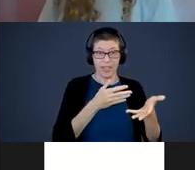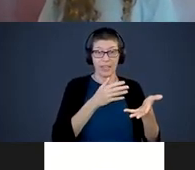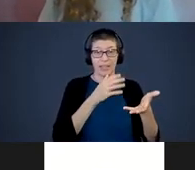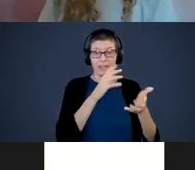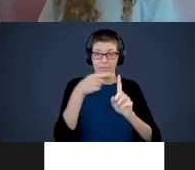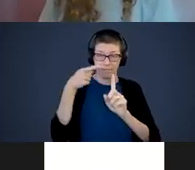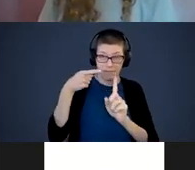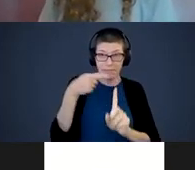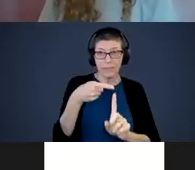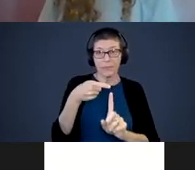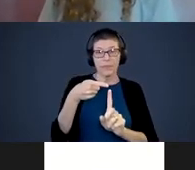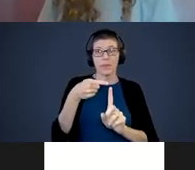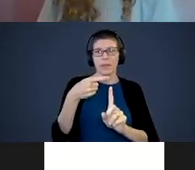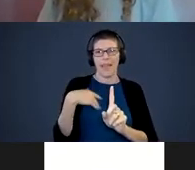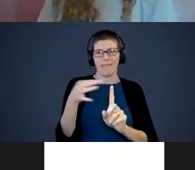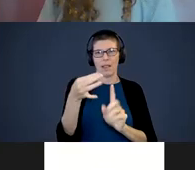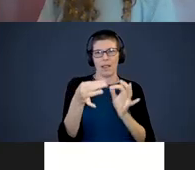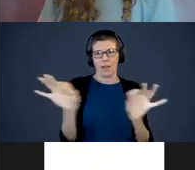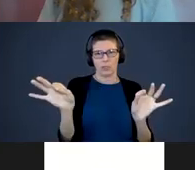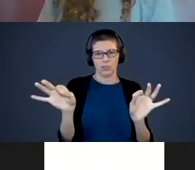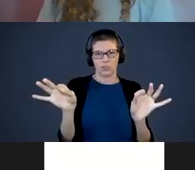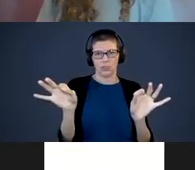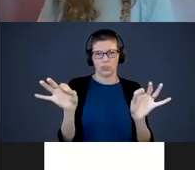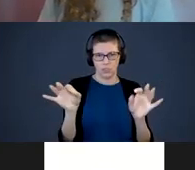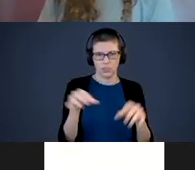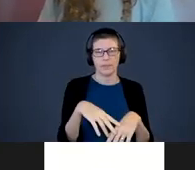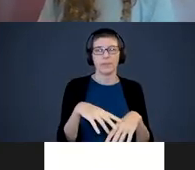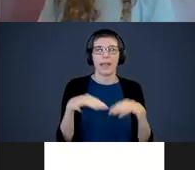child is language and communication. Language and communication we talked about it before.